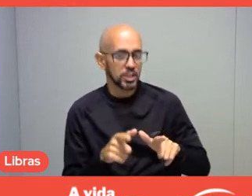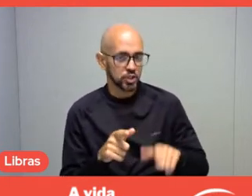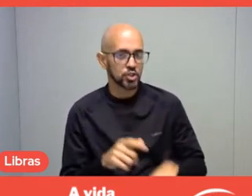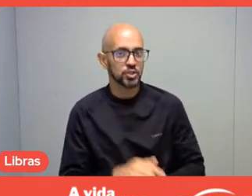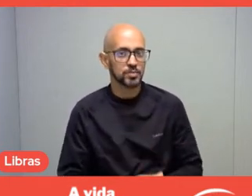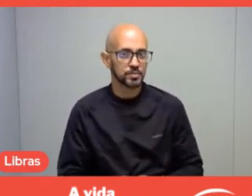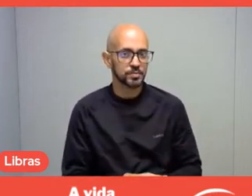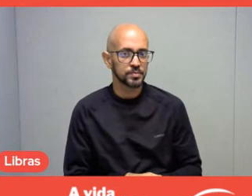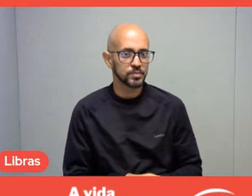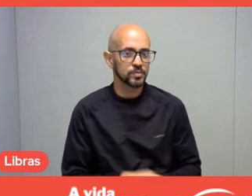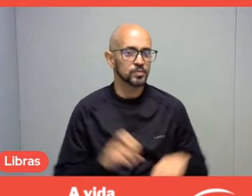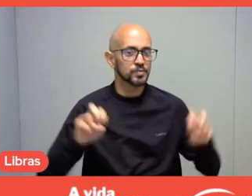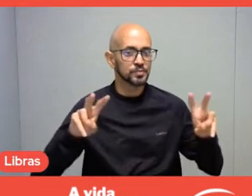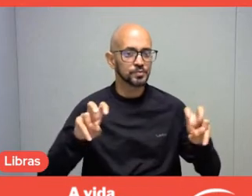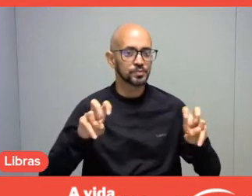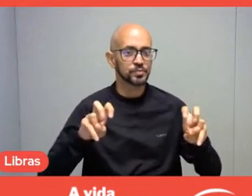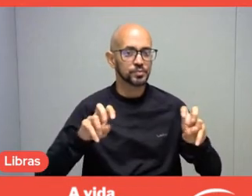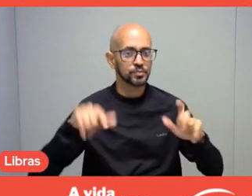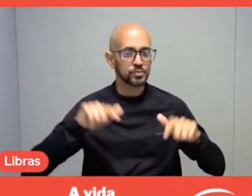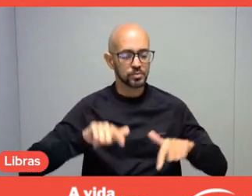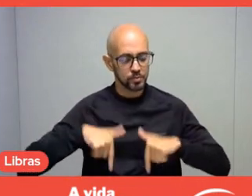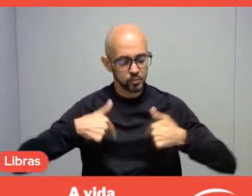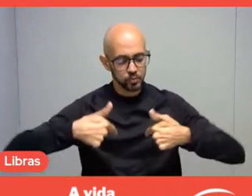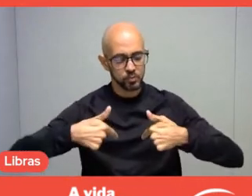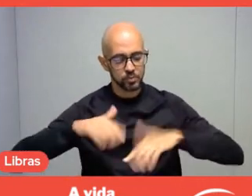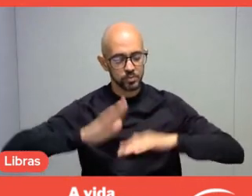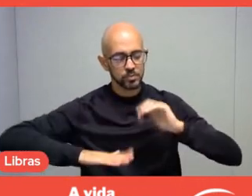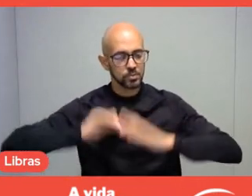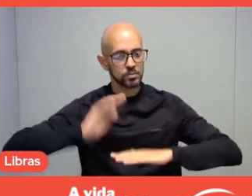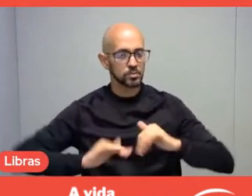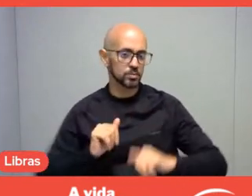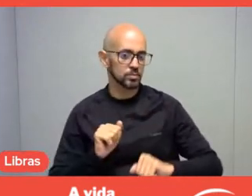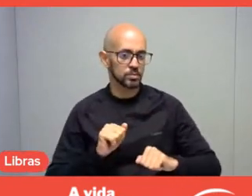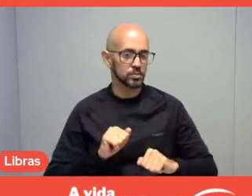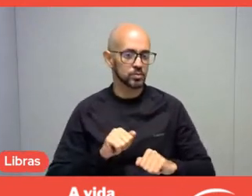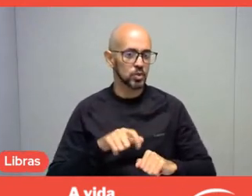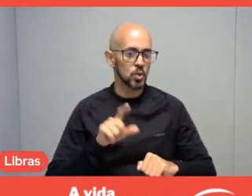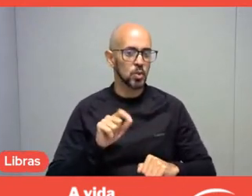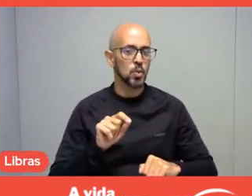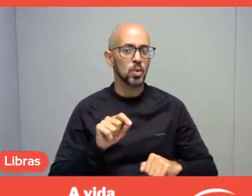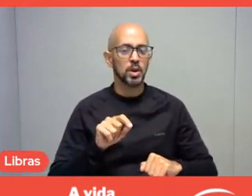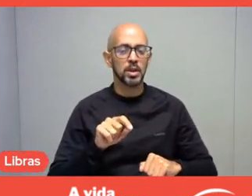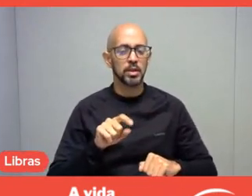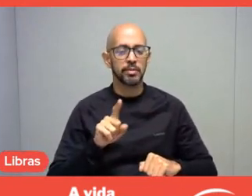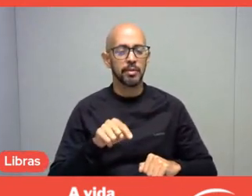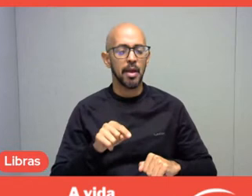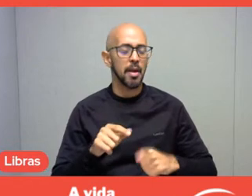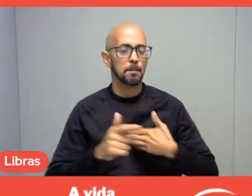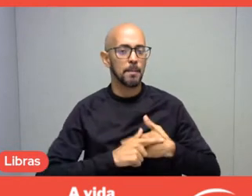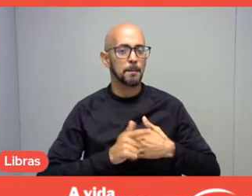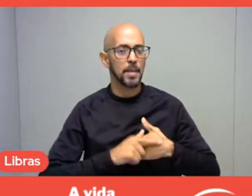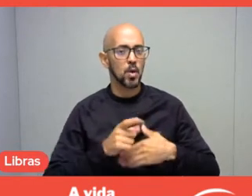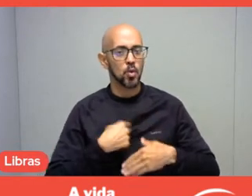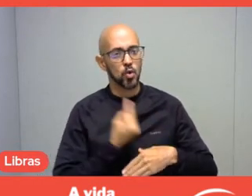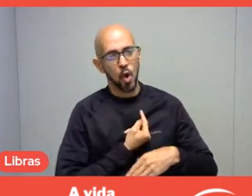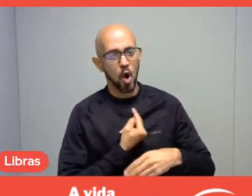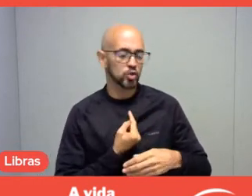regarding professional performance? What is up to us or what should be our responsibility and we still don't do?